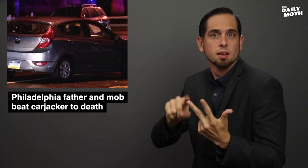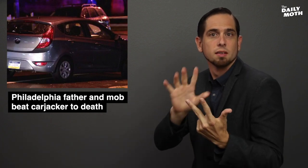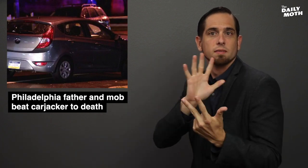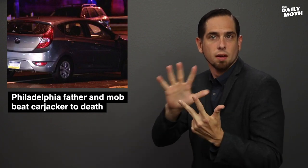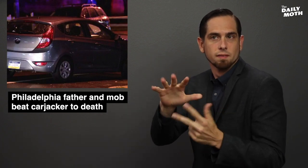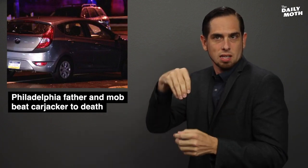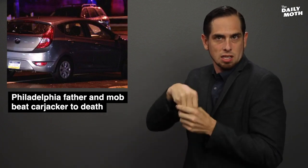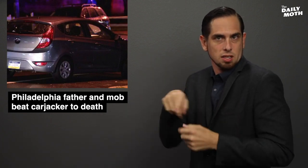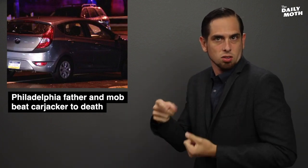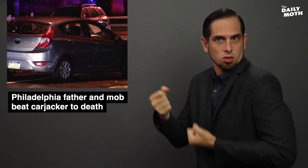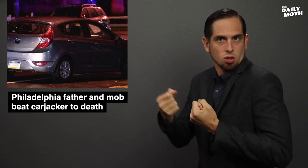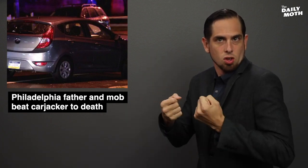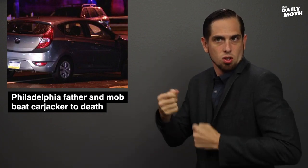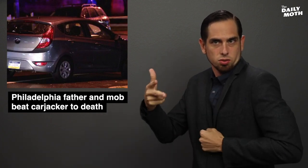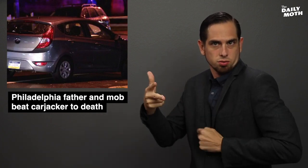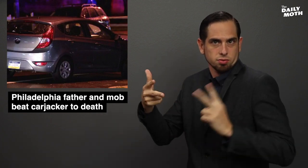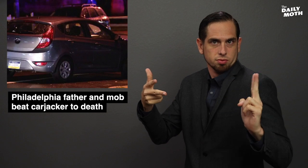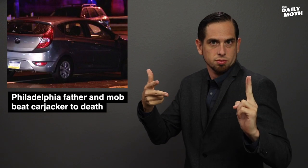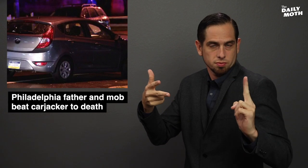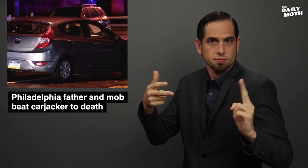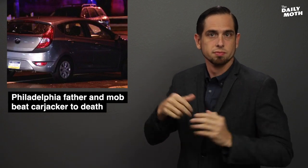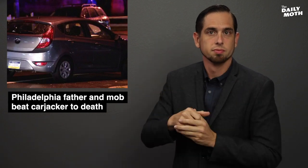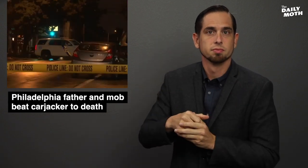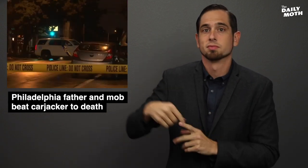and a 5-year-old, were in the car.